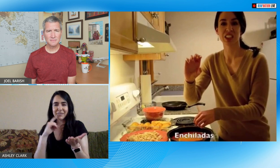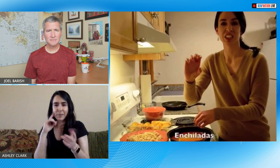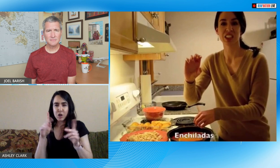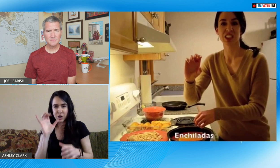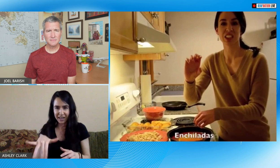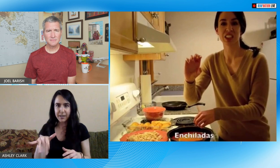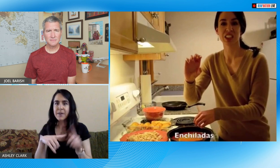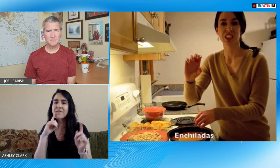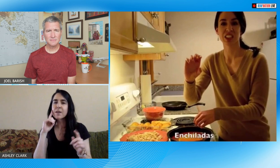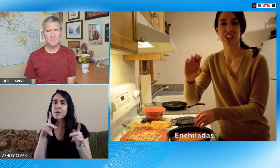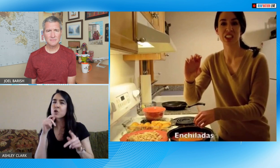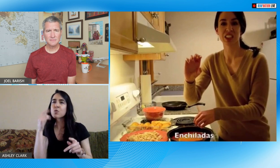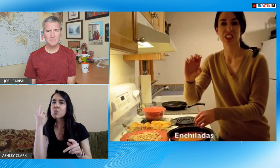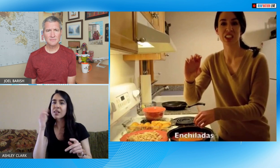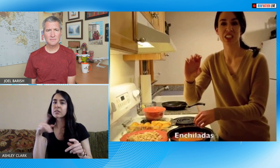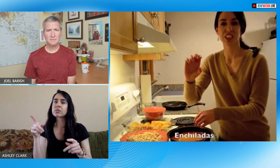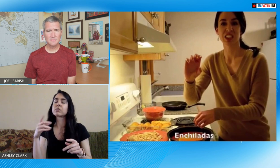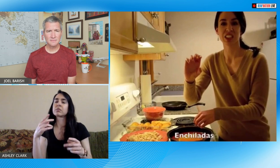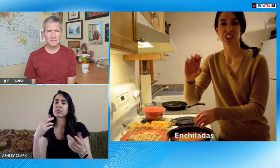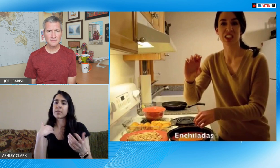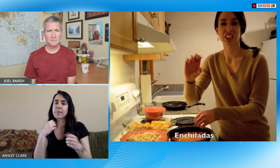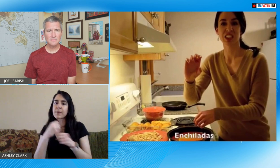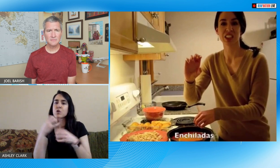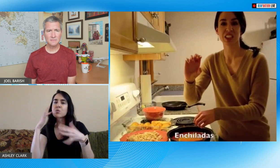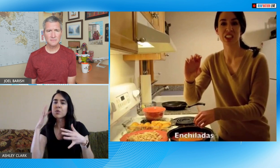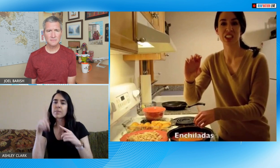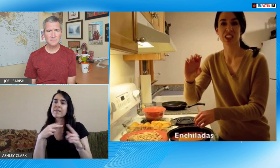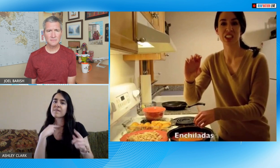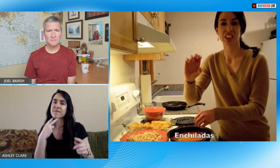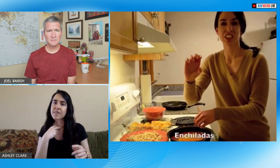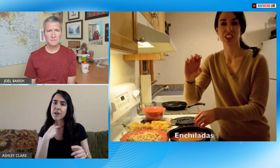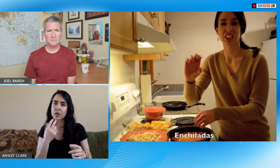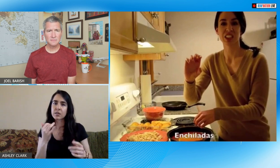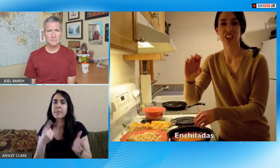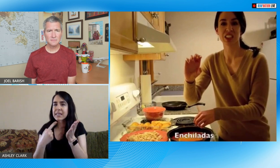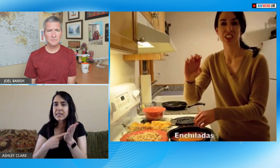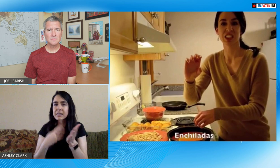know if you know what I'm talking about but deaf people realize that we do make